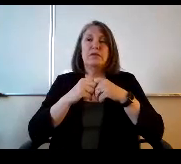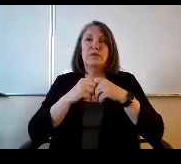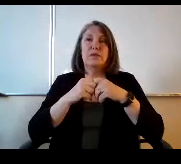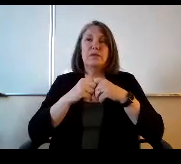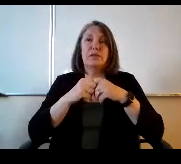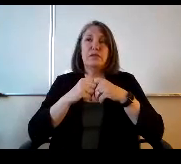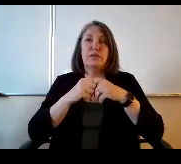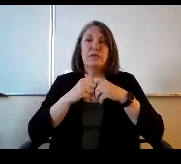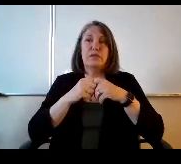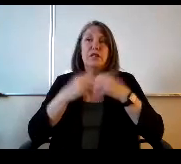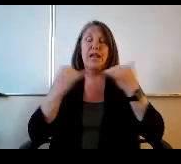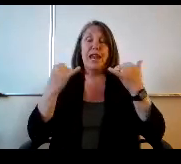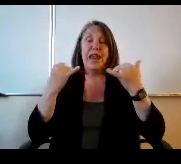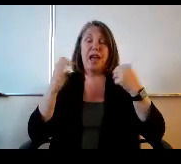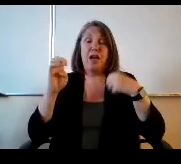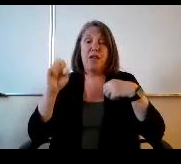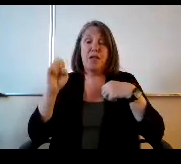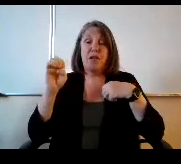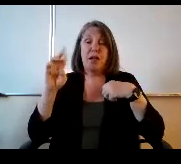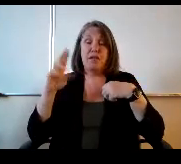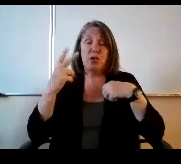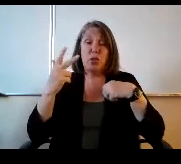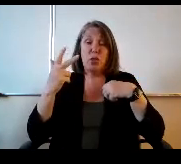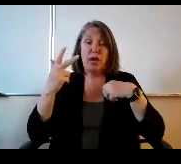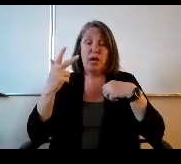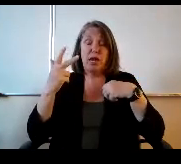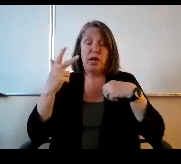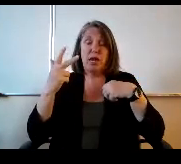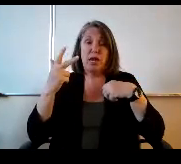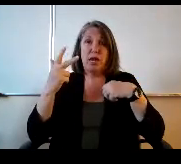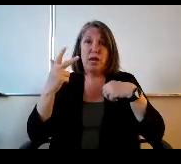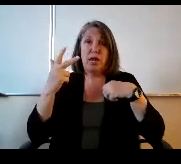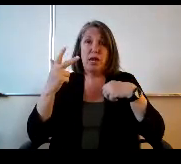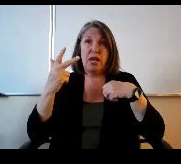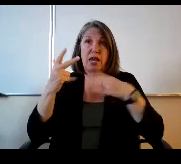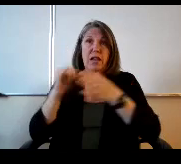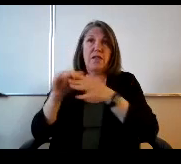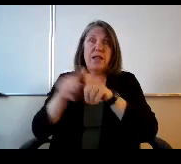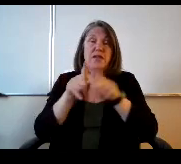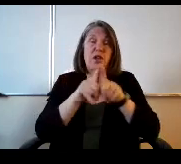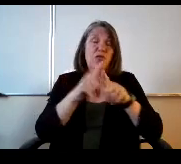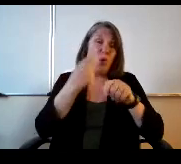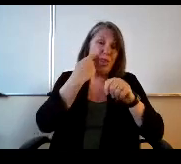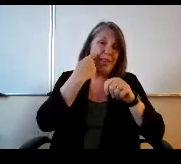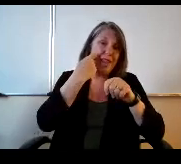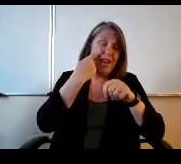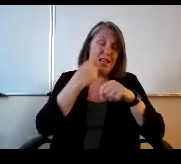There's now an answer 3. Also that the latest account number,